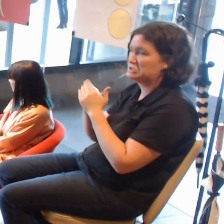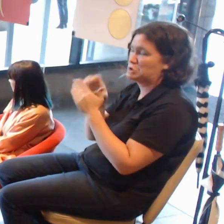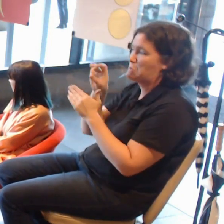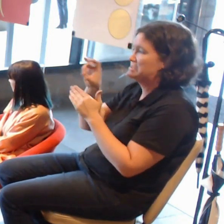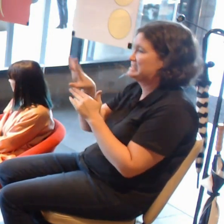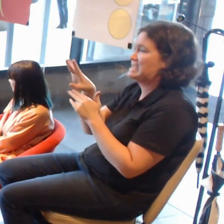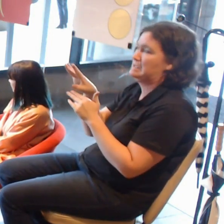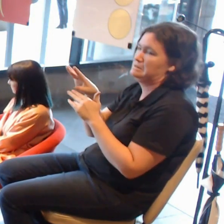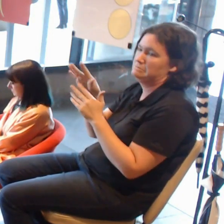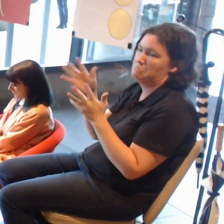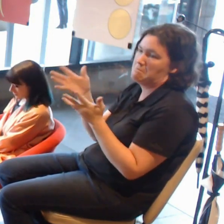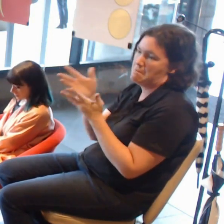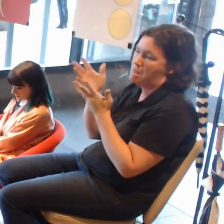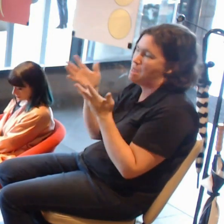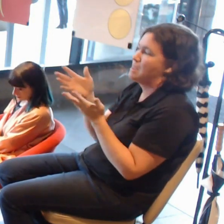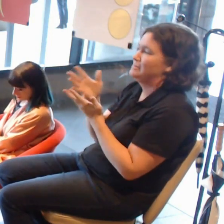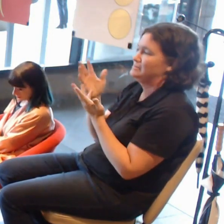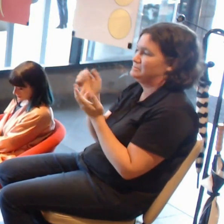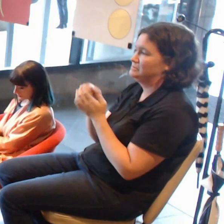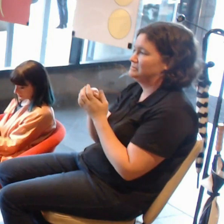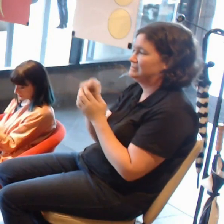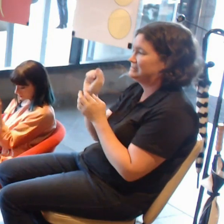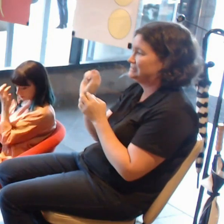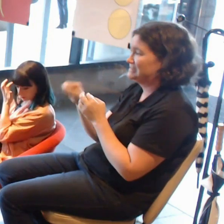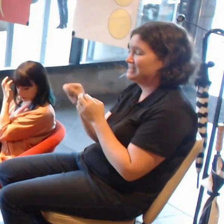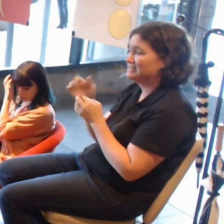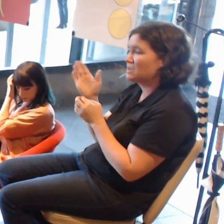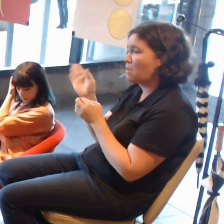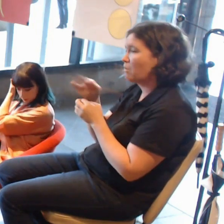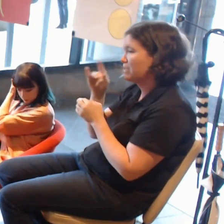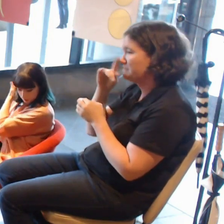Don't get me wrong, there are always outliers, always people who get lucky,